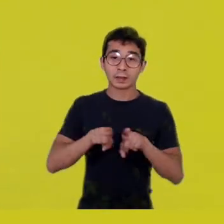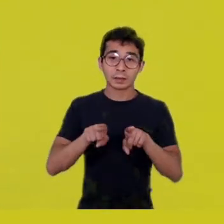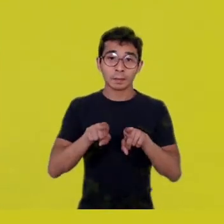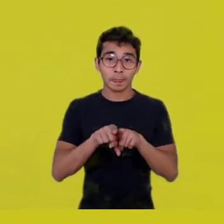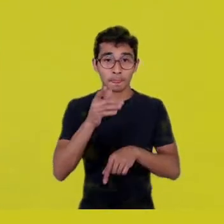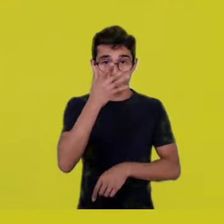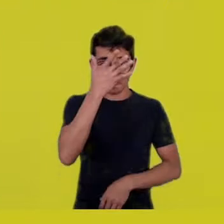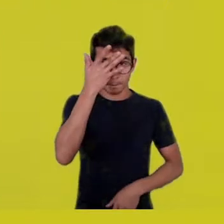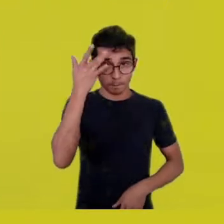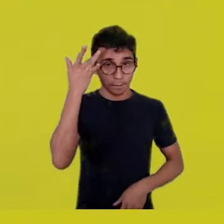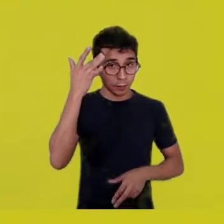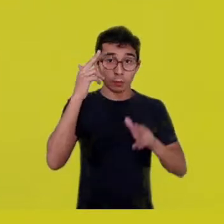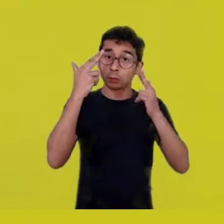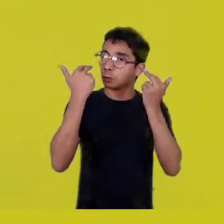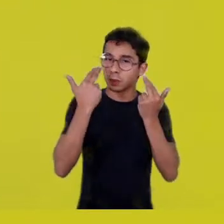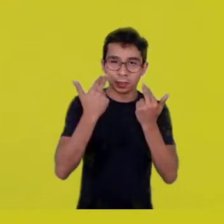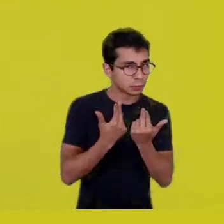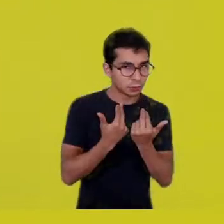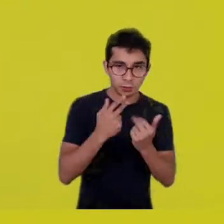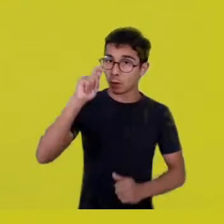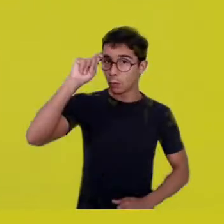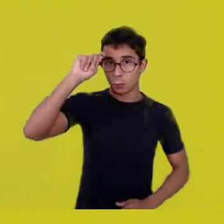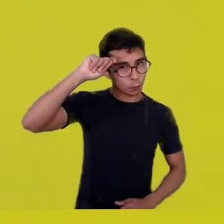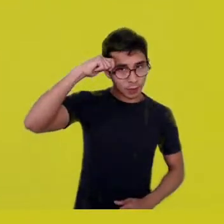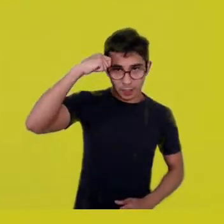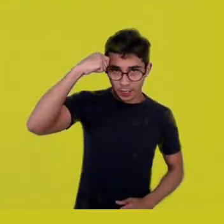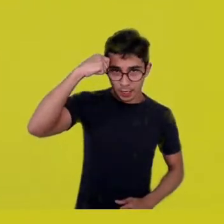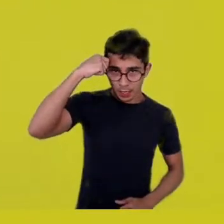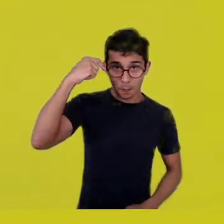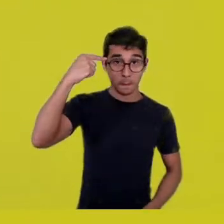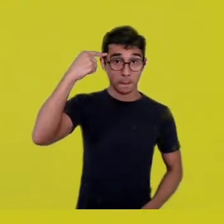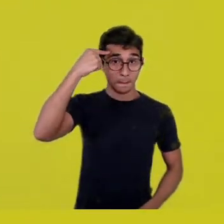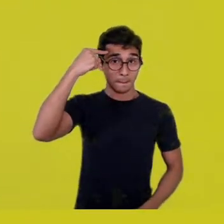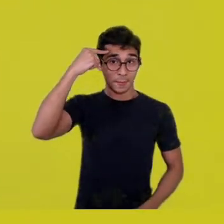those who consider themselves white for some reason,